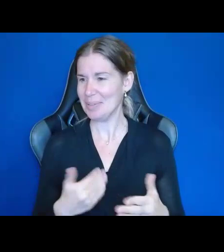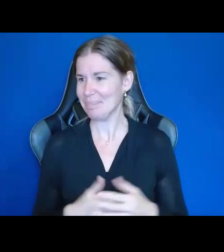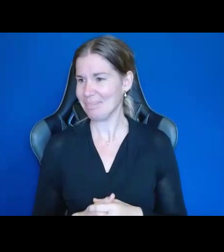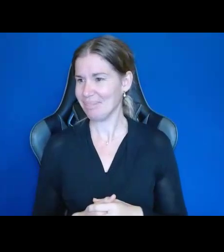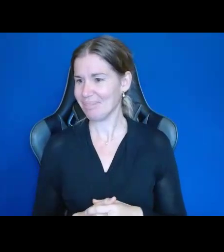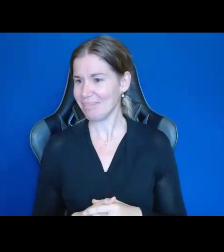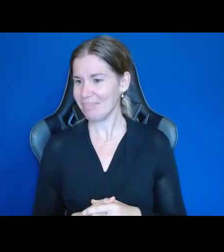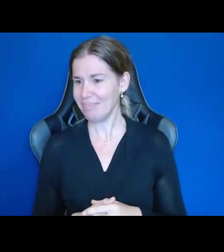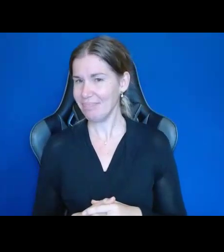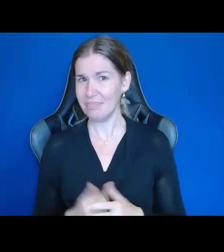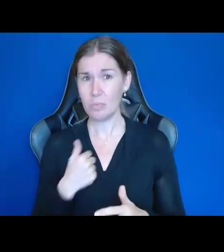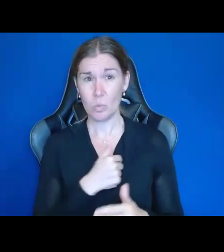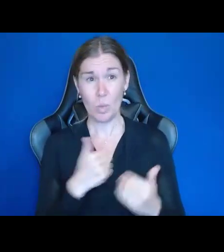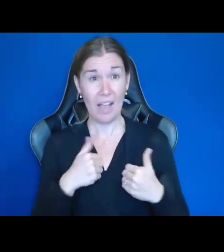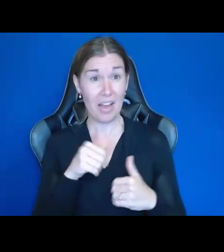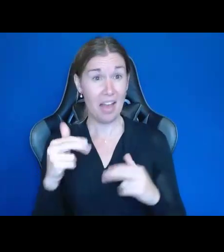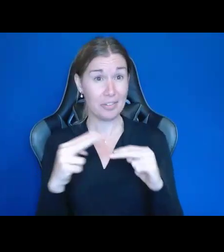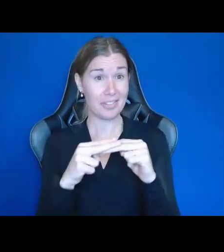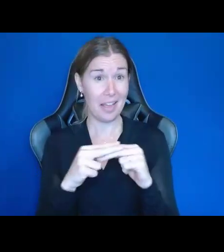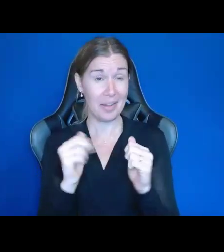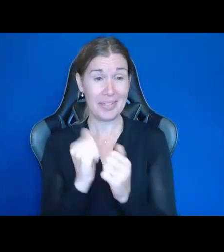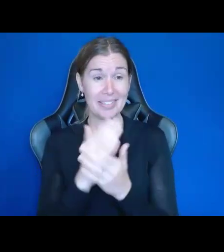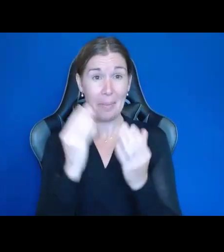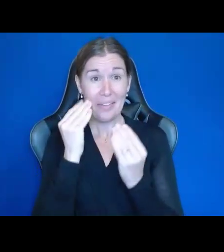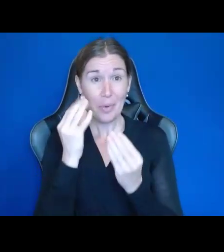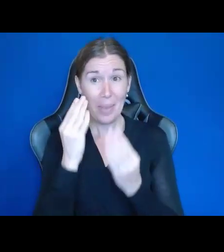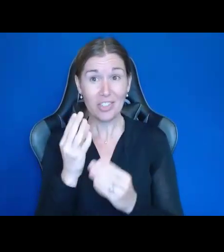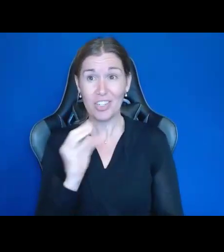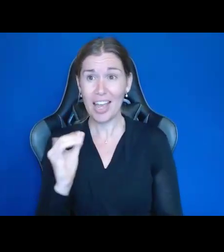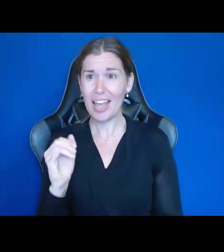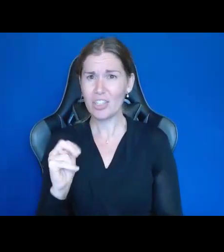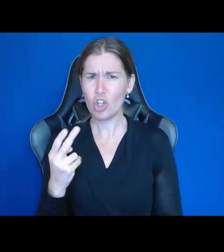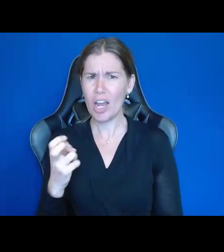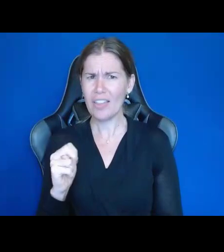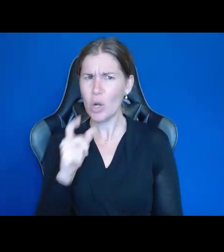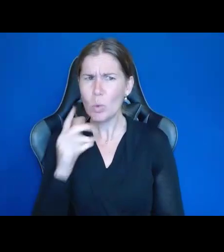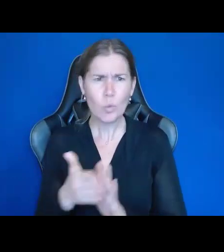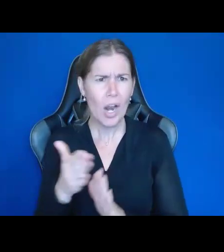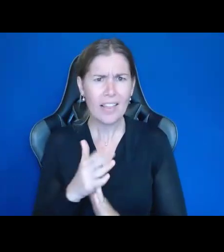Do we have another slide that's got some information? Jonathan, I think who's running the slides?